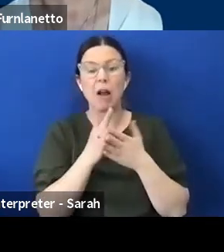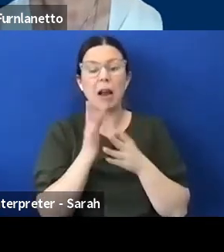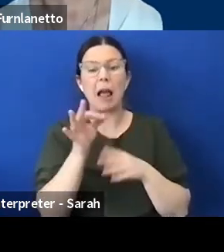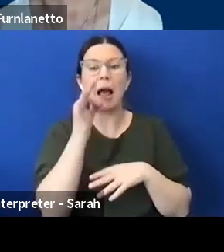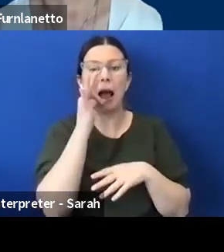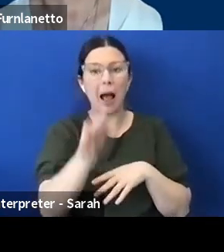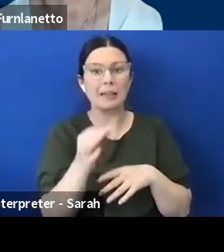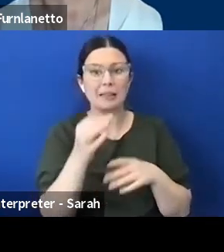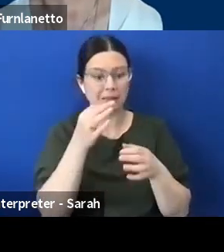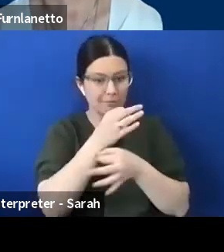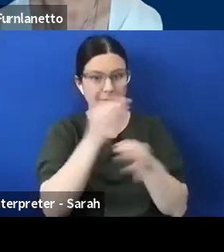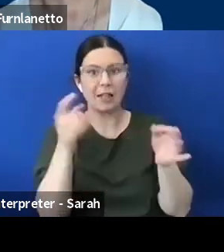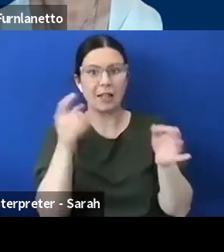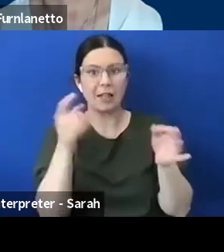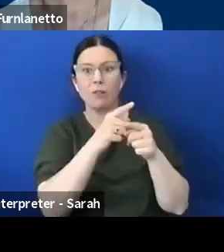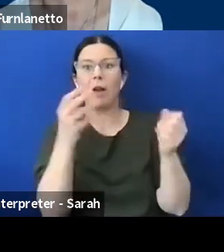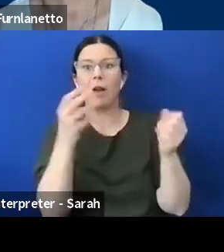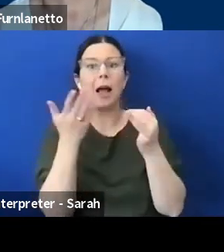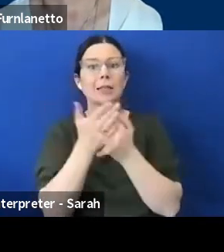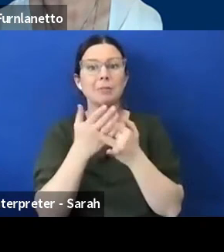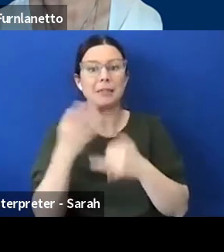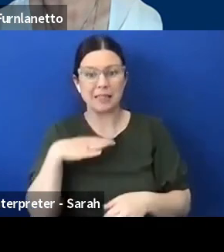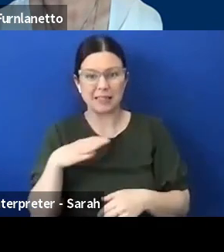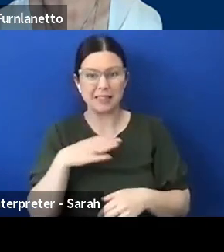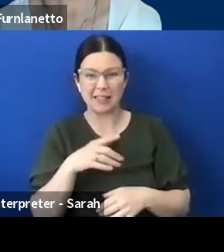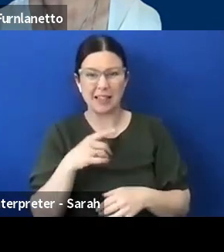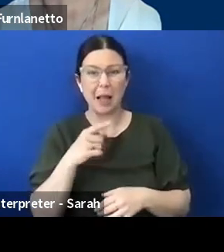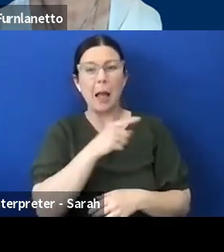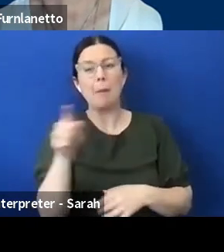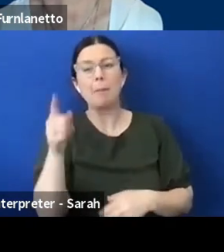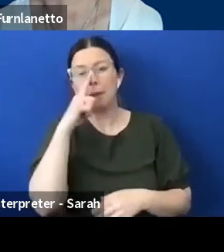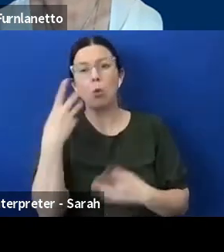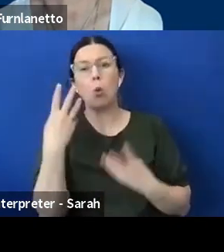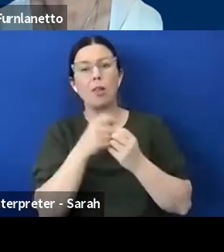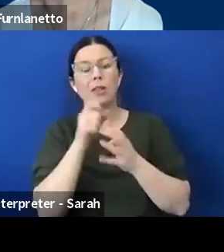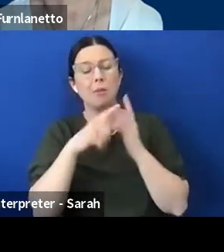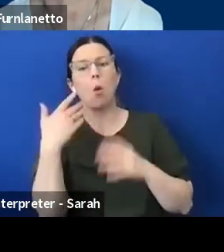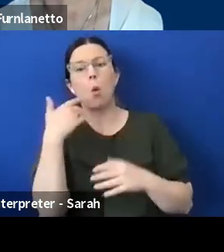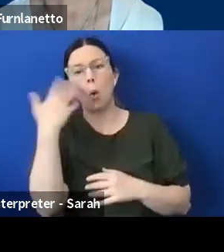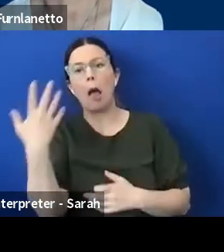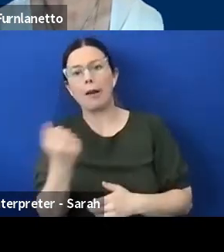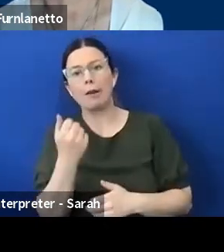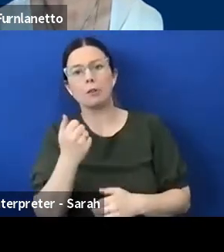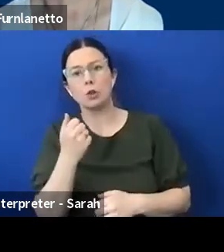it's always the people living with disability having to go out there and ask you know is this